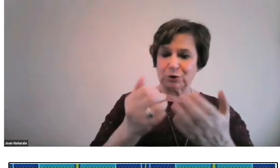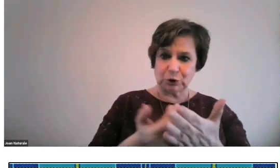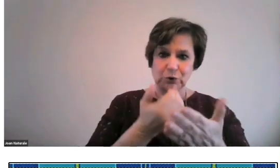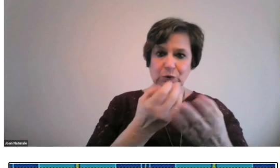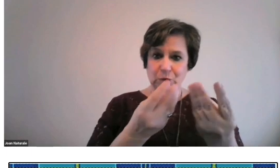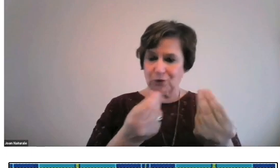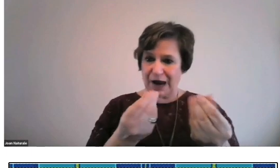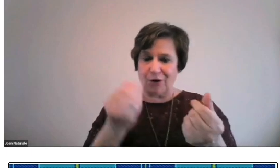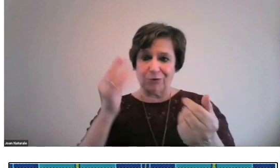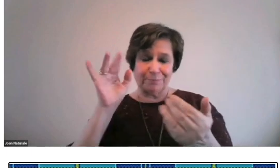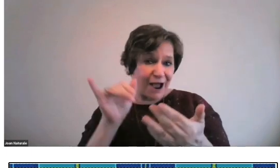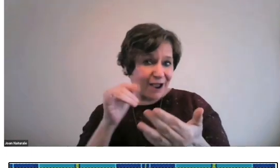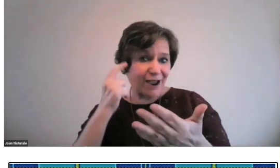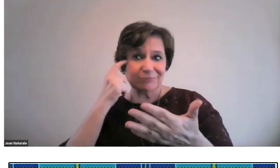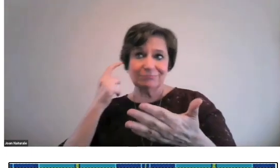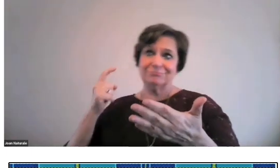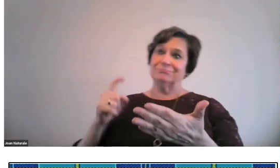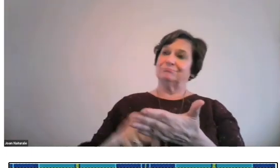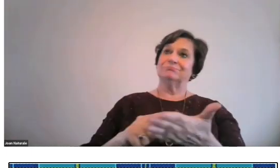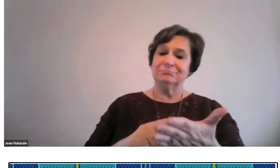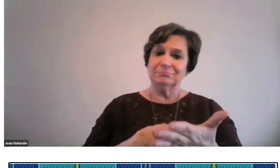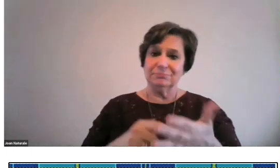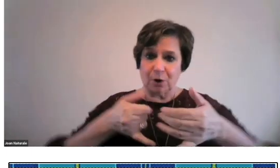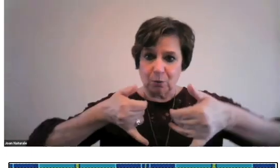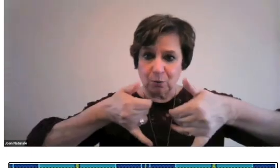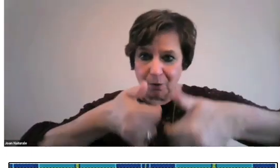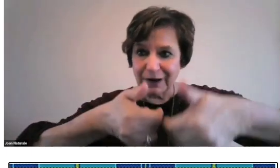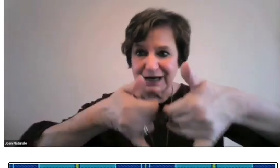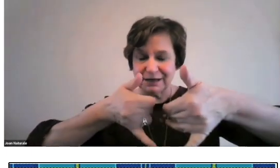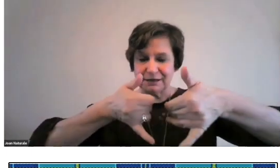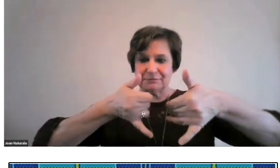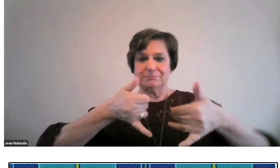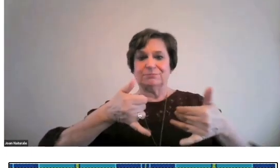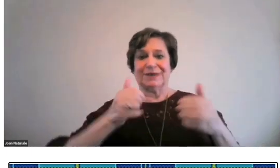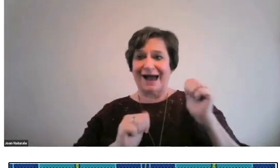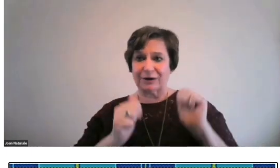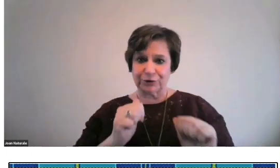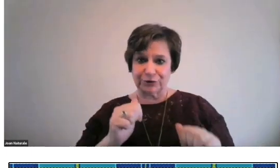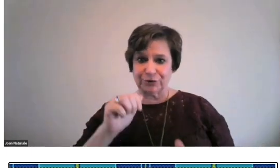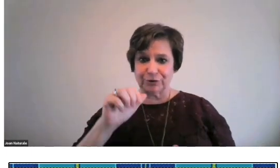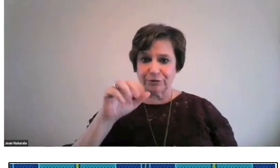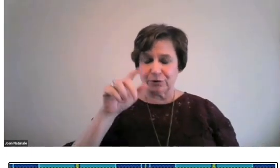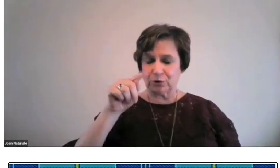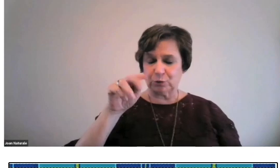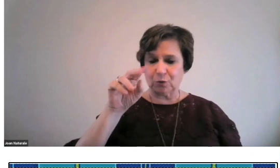Hollywood broke new ground by recognizing and awarding Troy Kotsur.